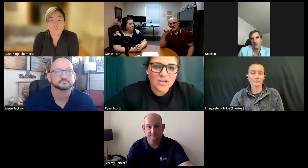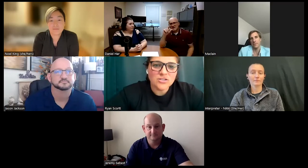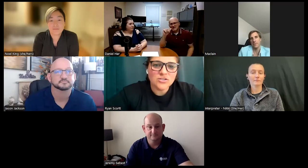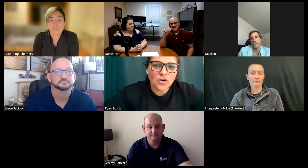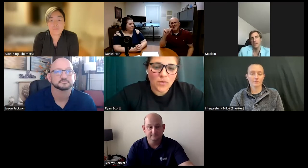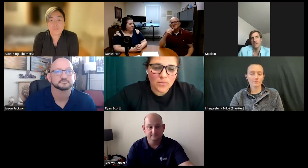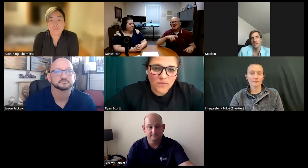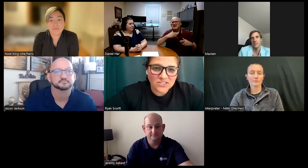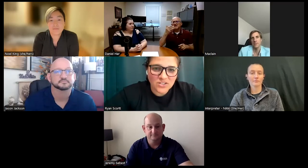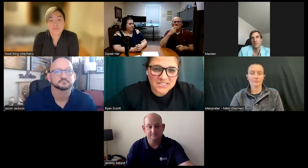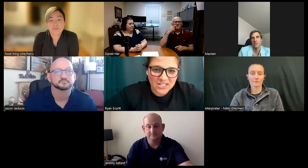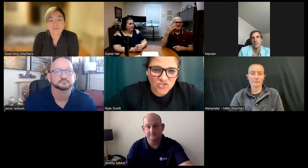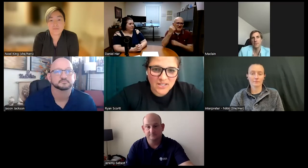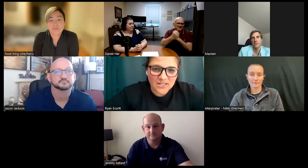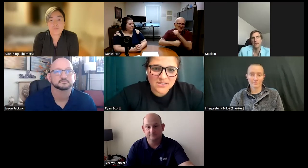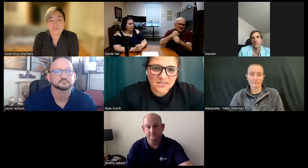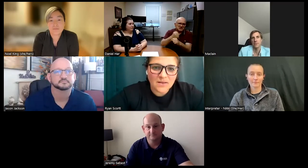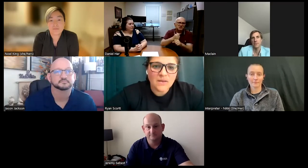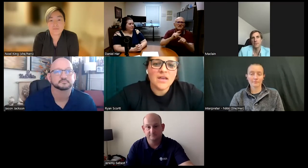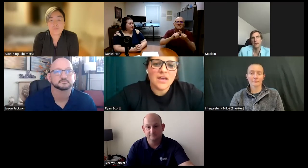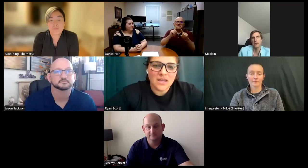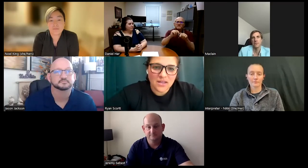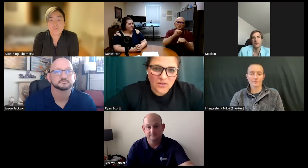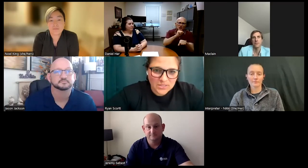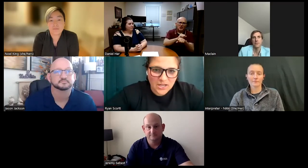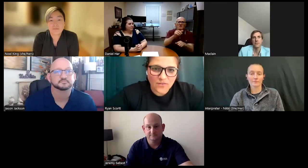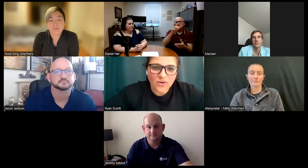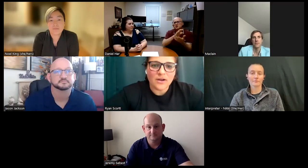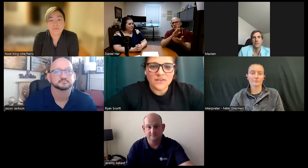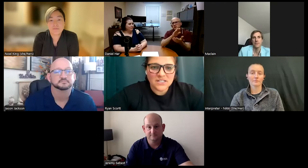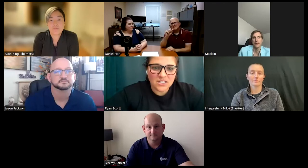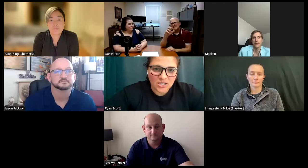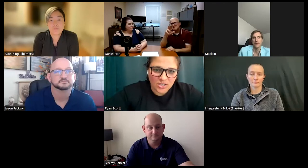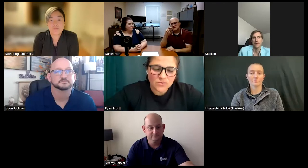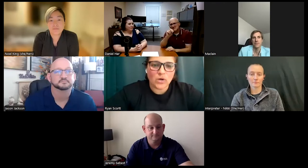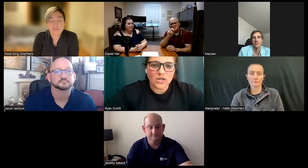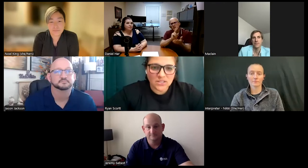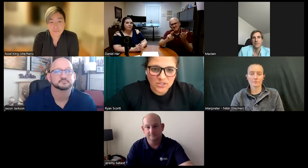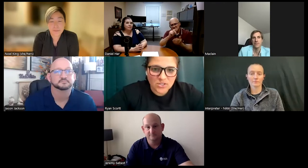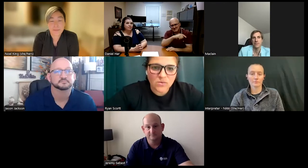So moving to Los Angeles and was there for about 15 years worked and went to